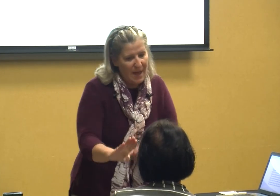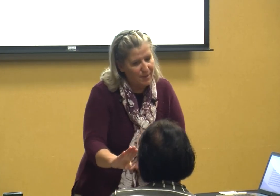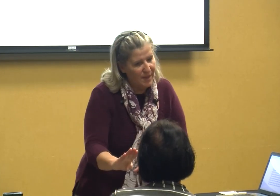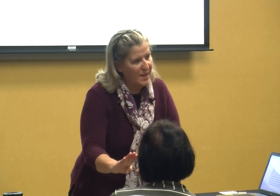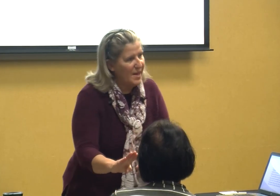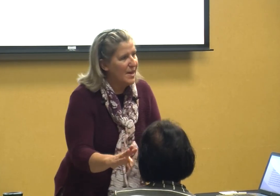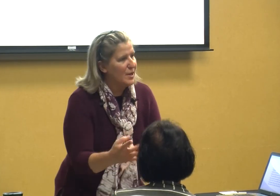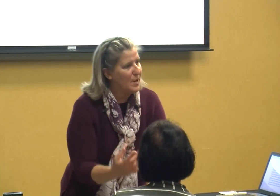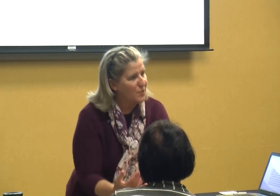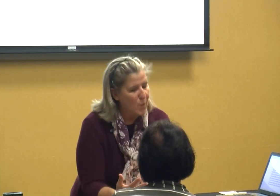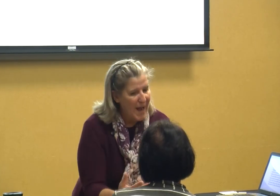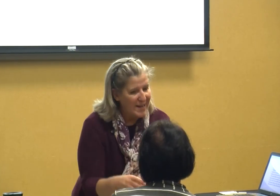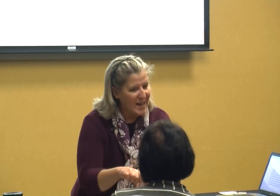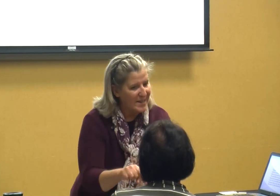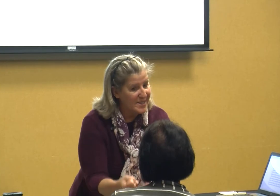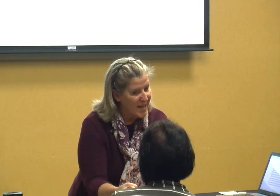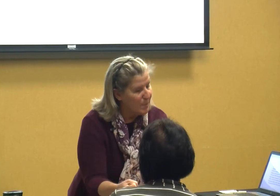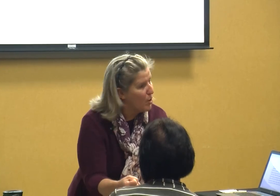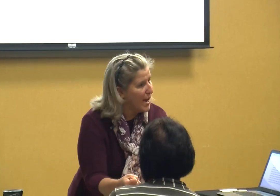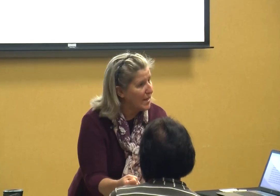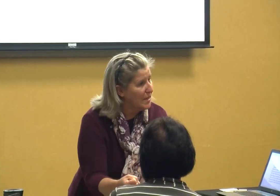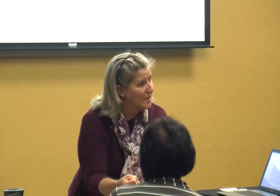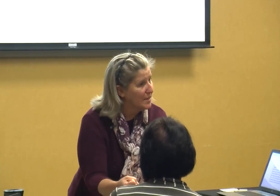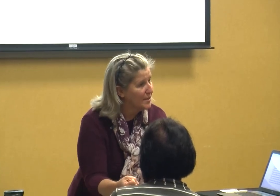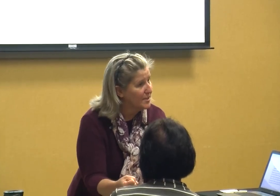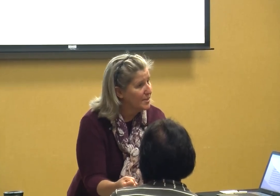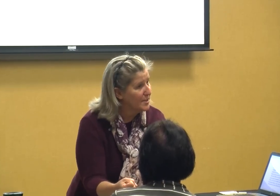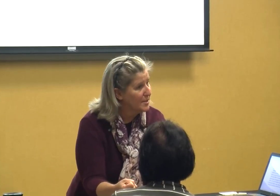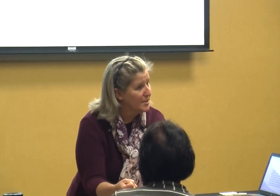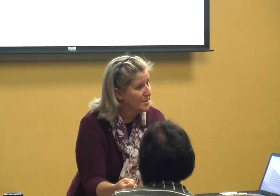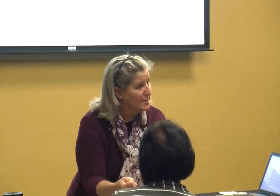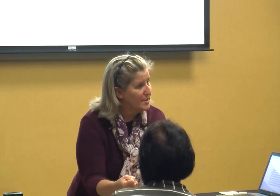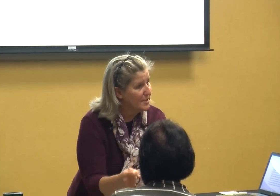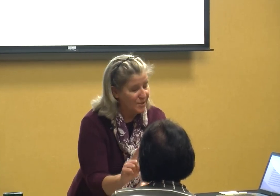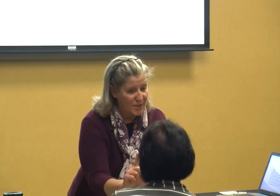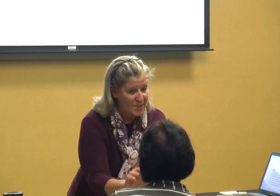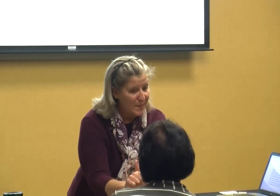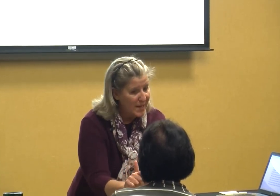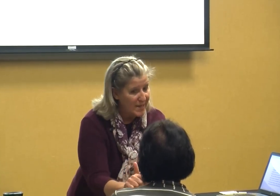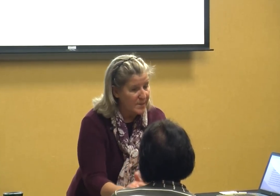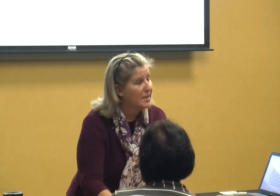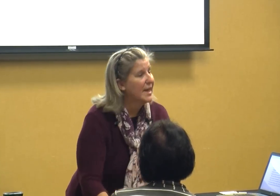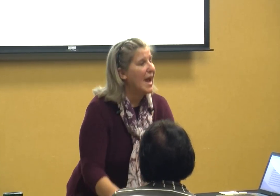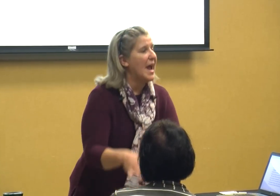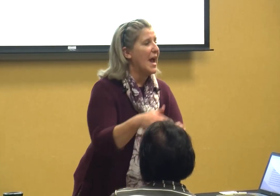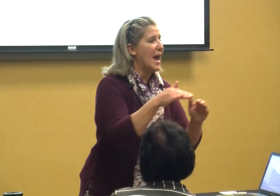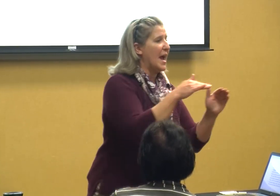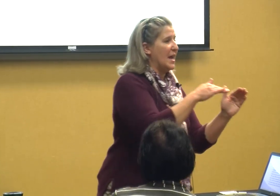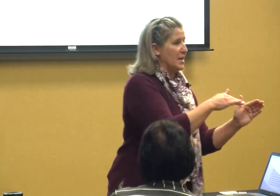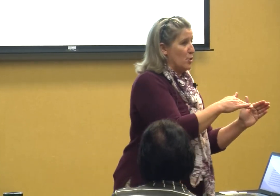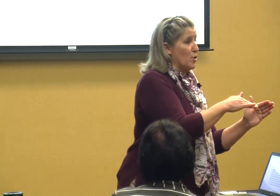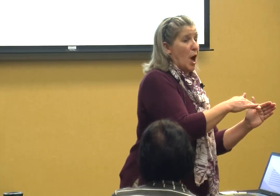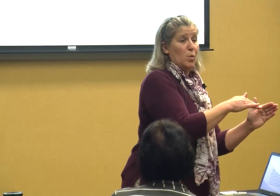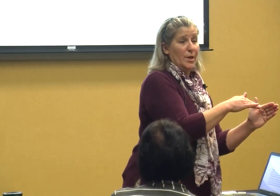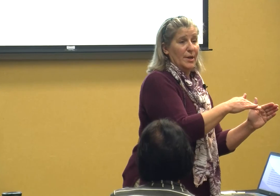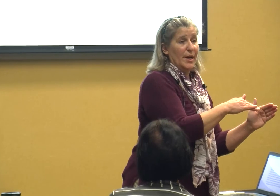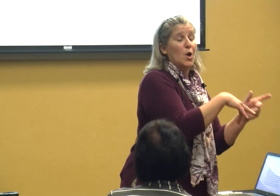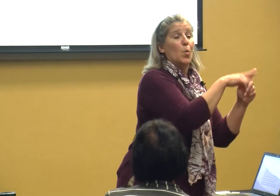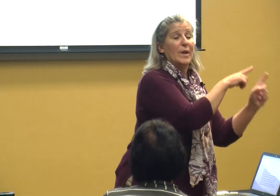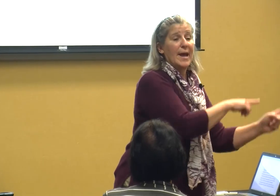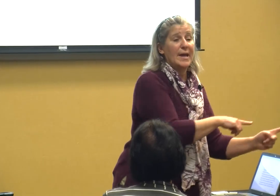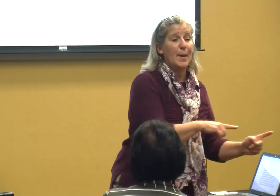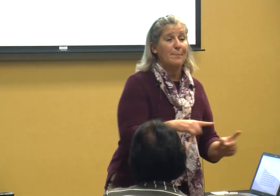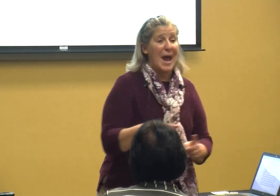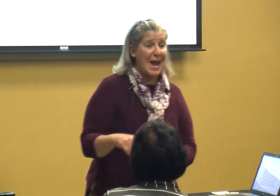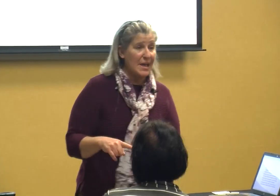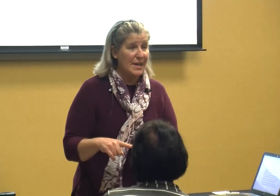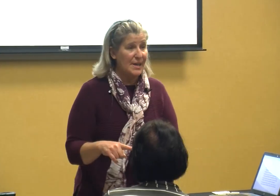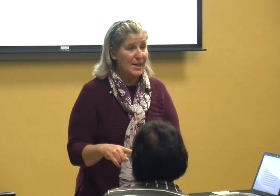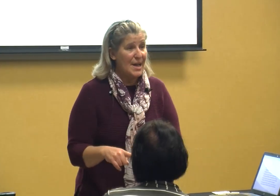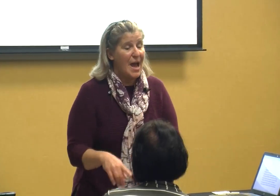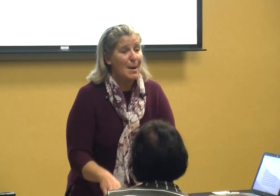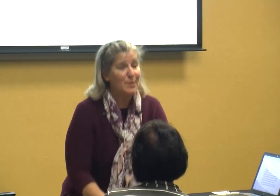you have to wait I need to take a break just a minute and let her know when I come back I'm gonna